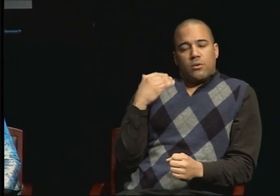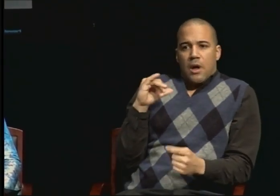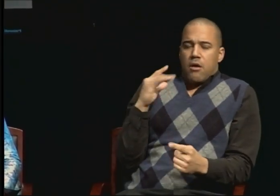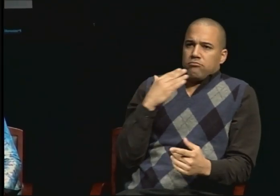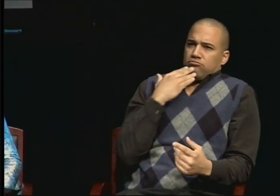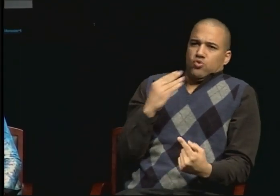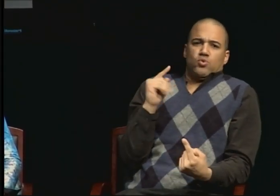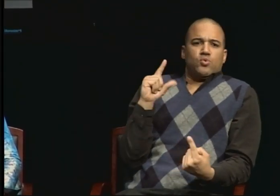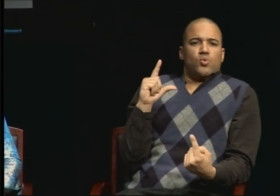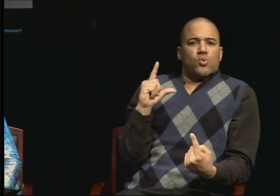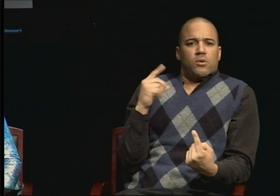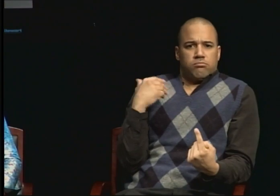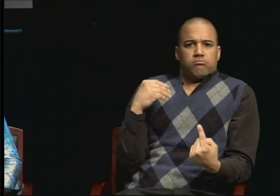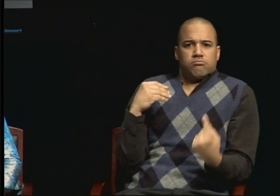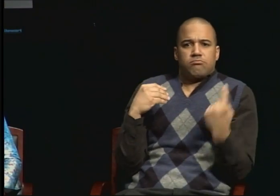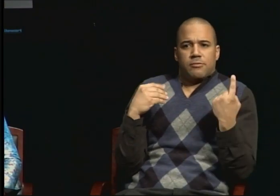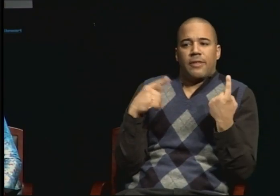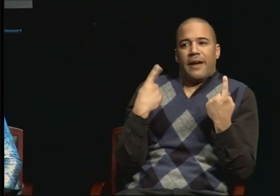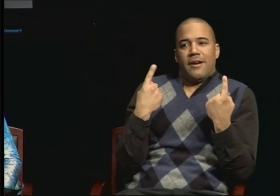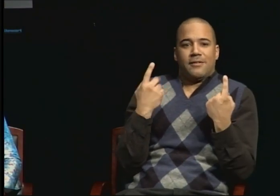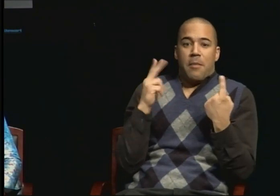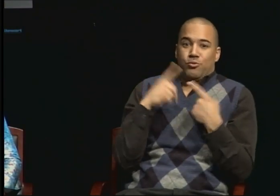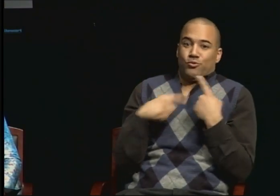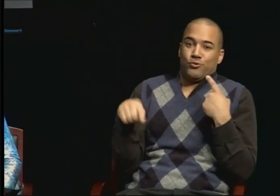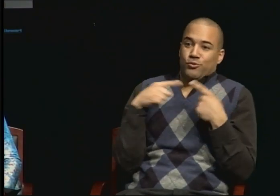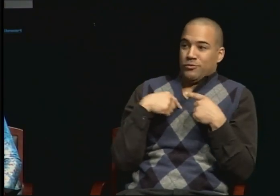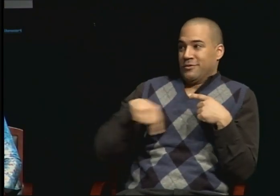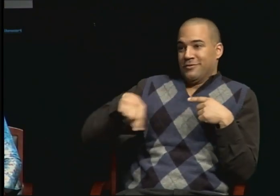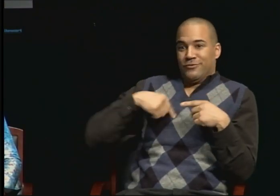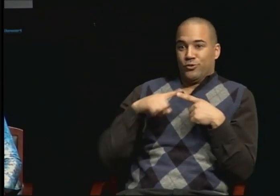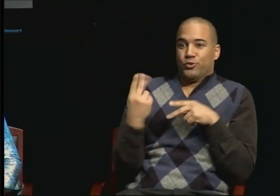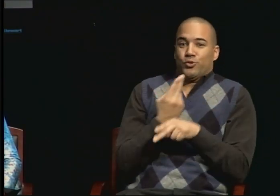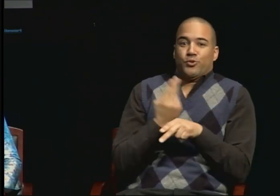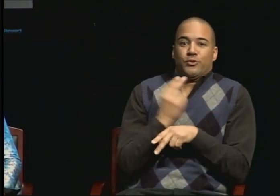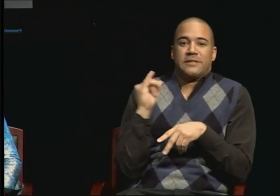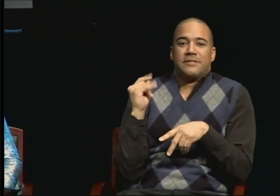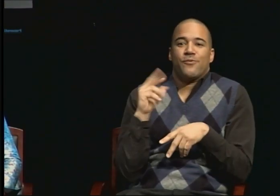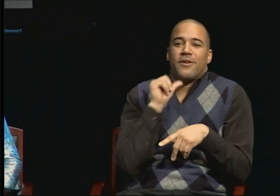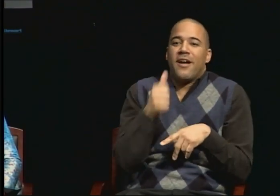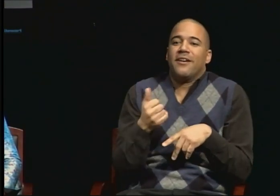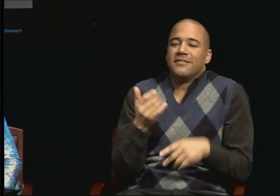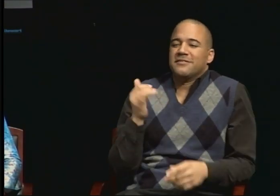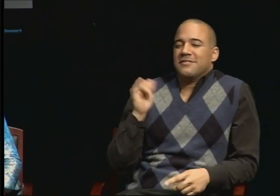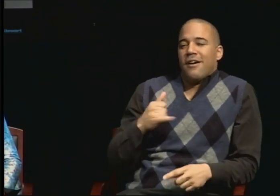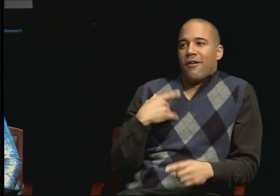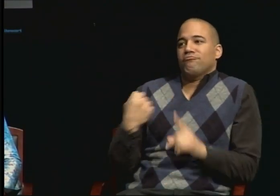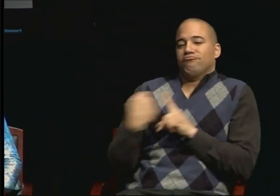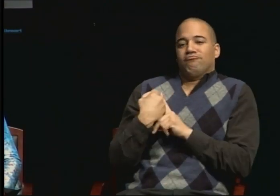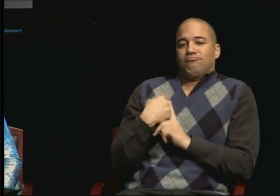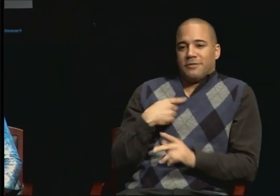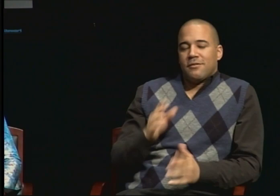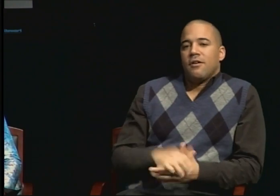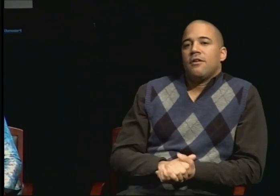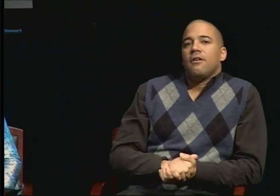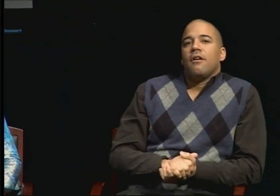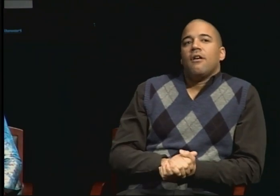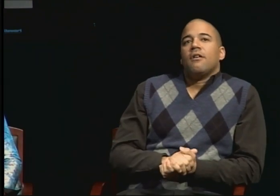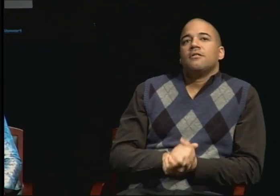So all of us -- it's up to us individually whether or not we utilize that tool that has been given to us. That really had an impact on me.